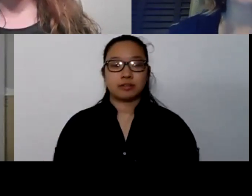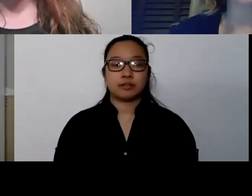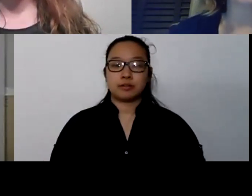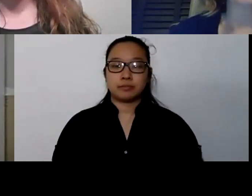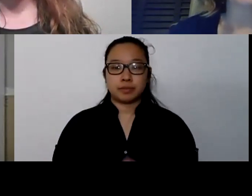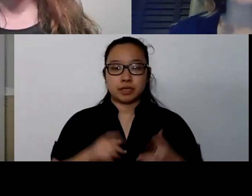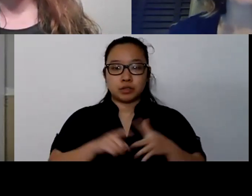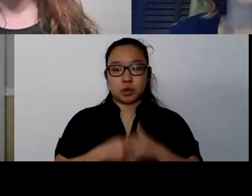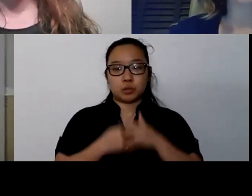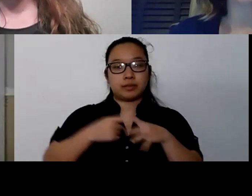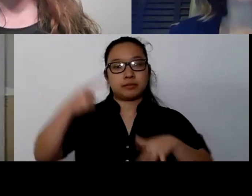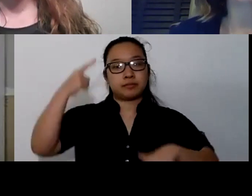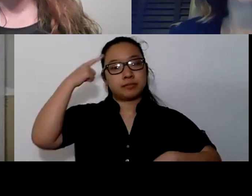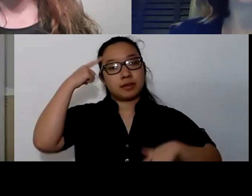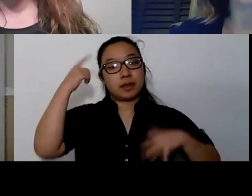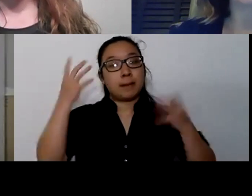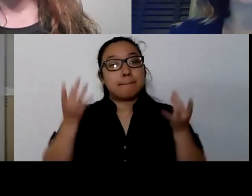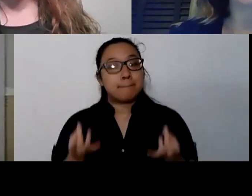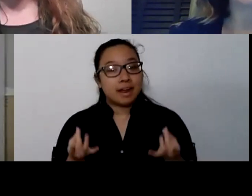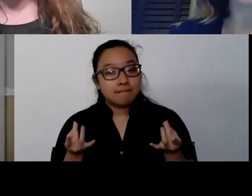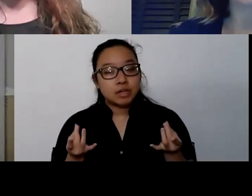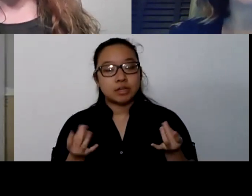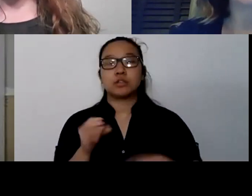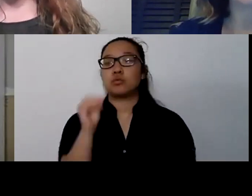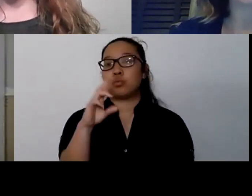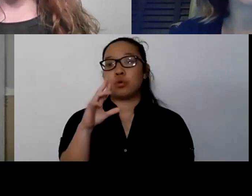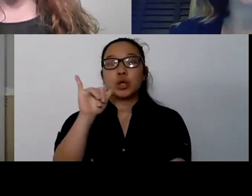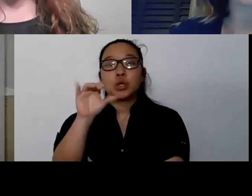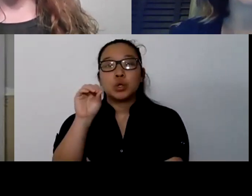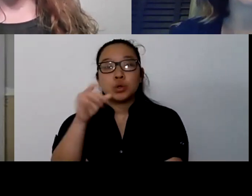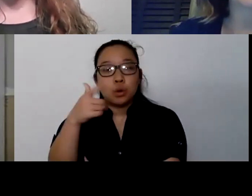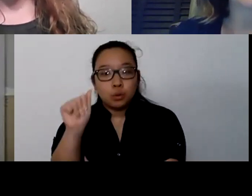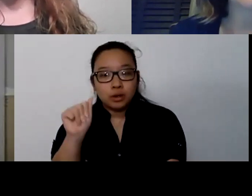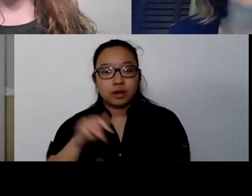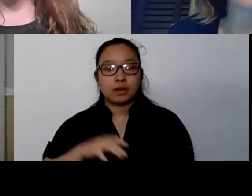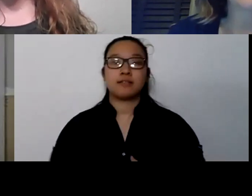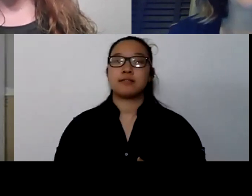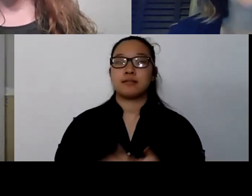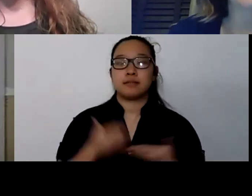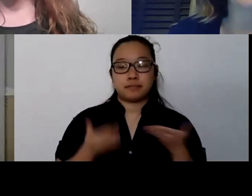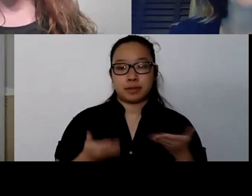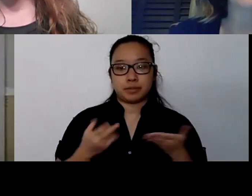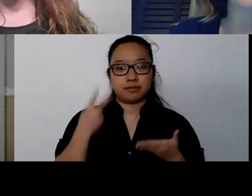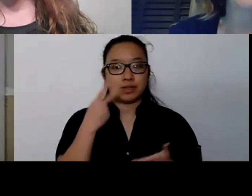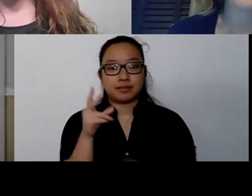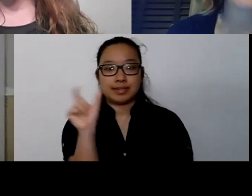and building practices like yoga, not the stuff you're seeing on Instagram, where you have to bend in a million directions,